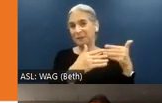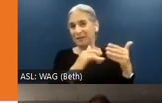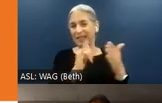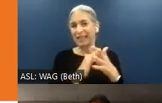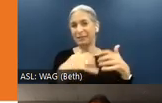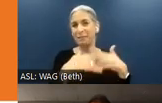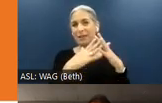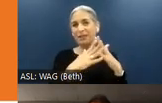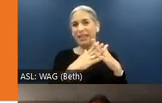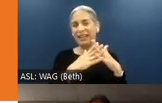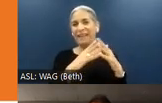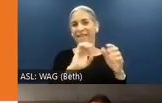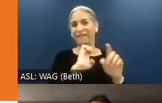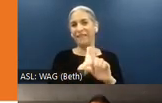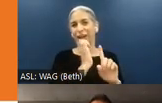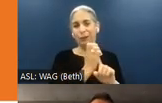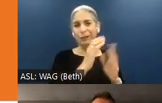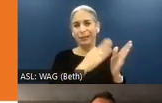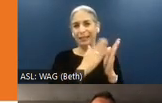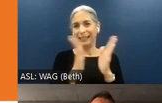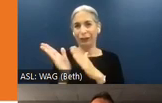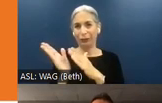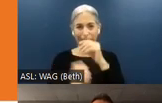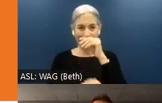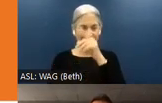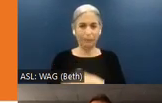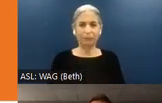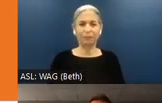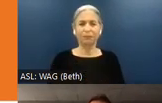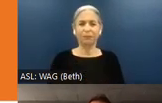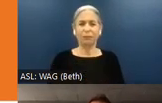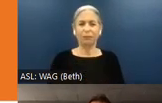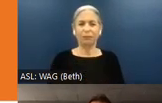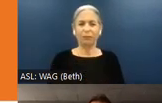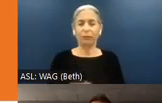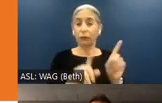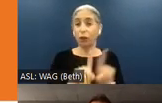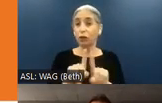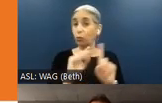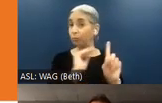Environment webinar series. And just a quick reminder for anyone that